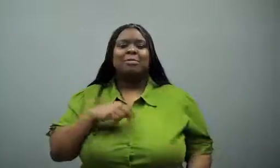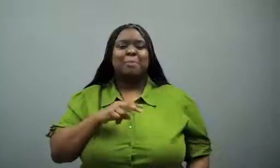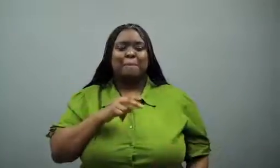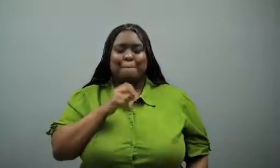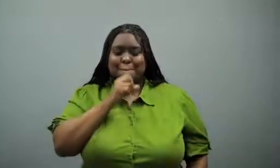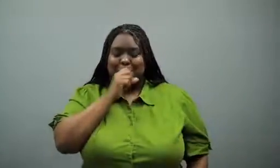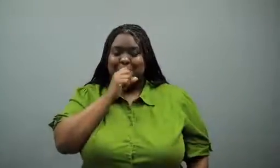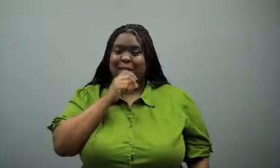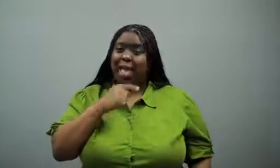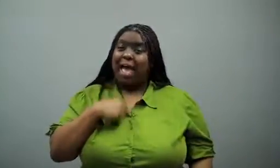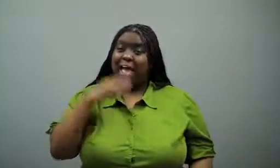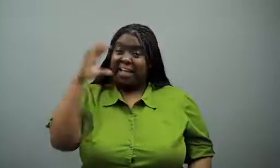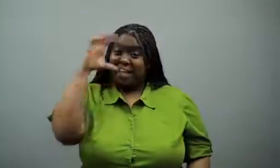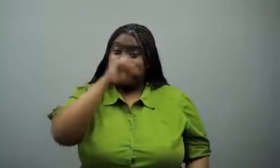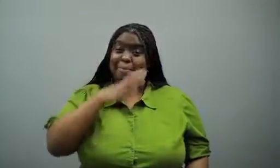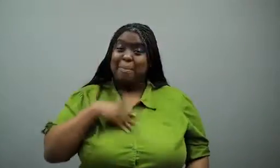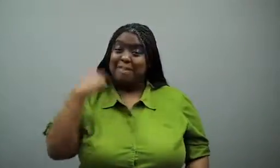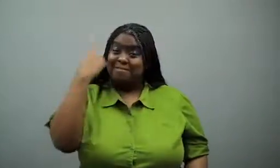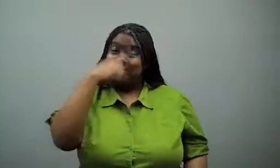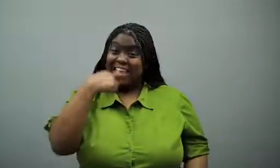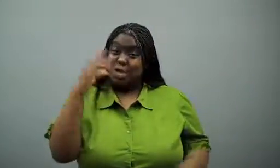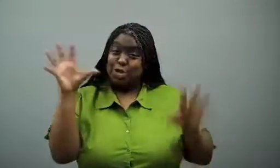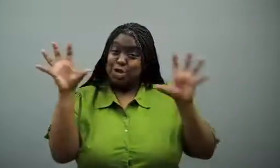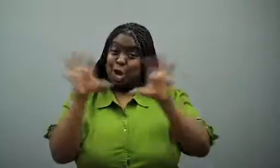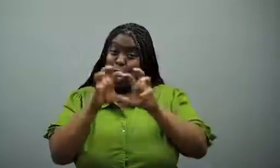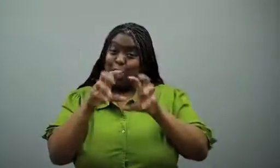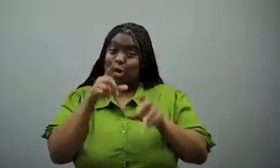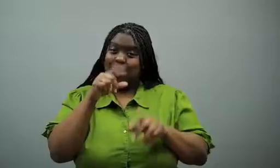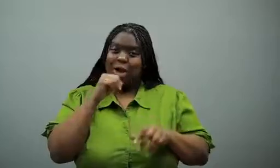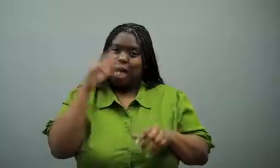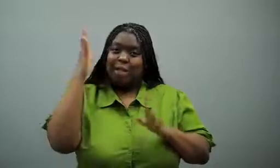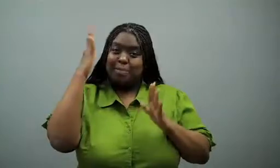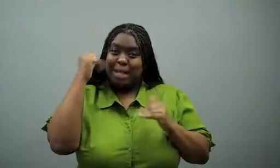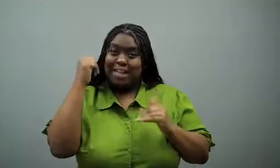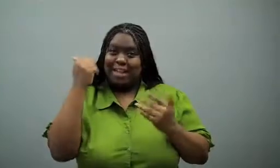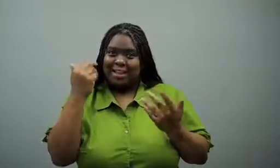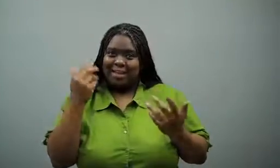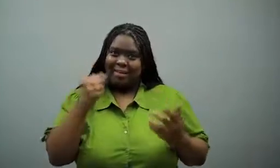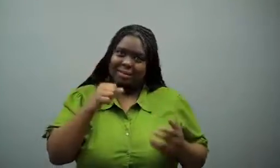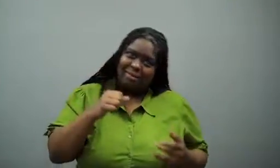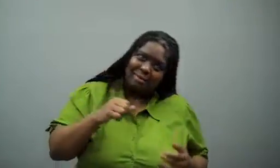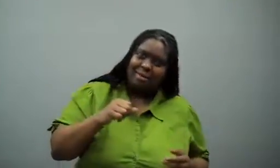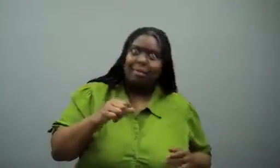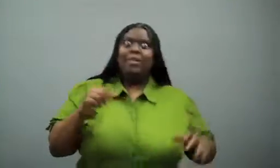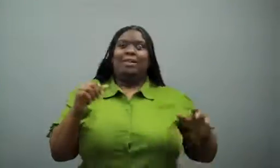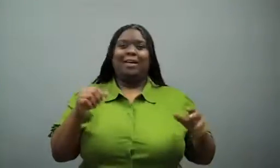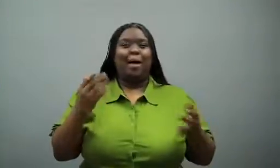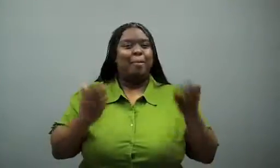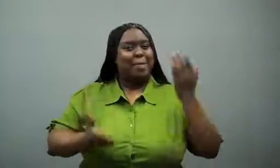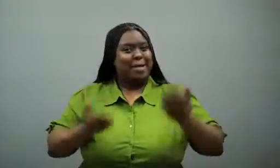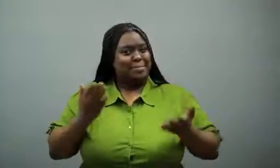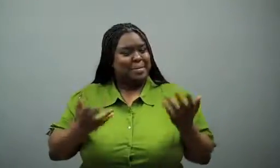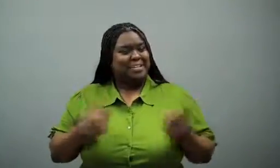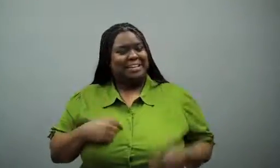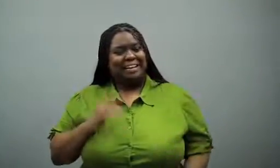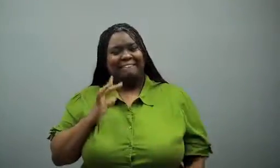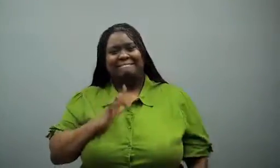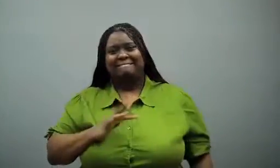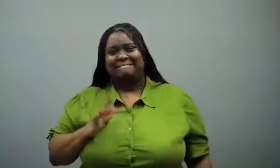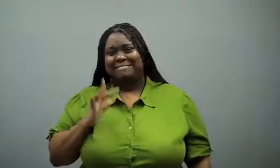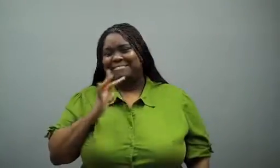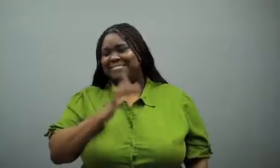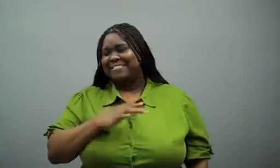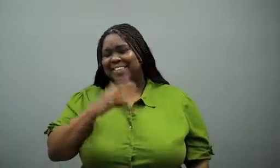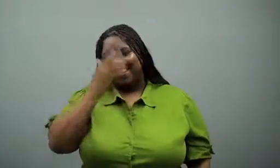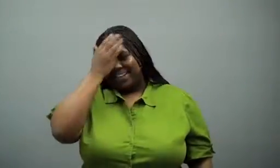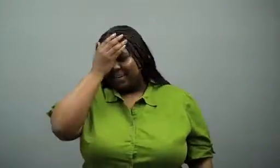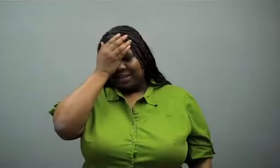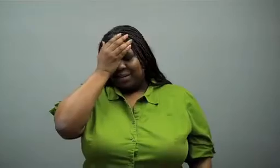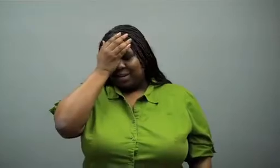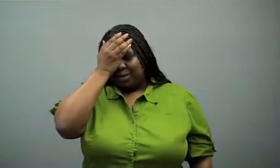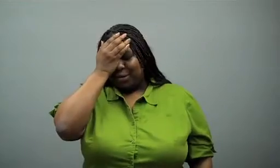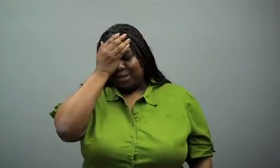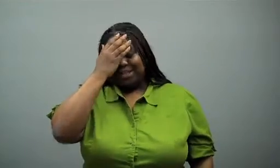I guess my face is pretty dark, and she wasn't expecting to see